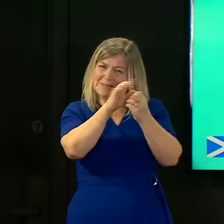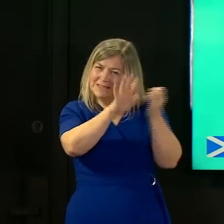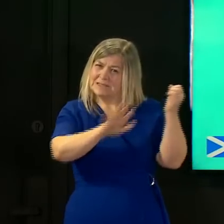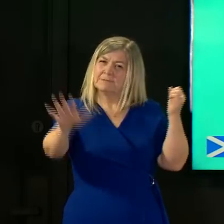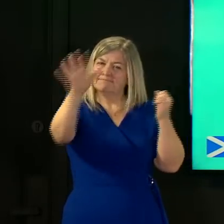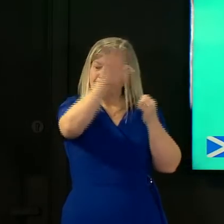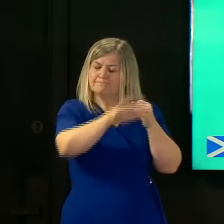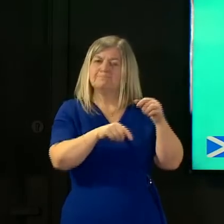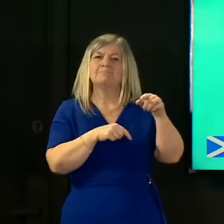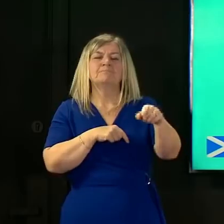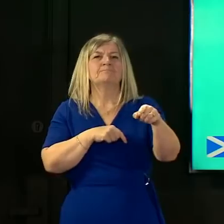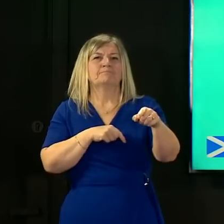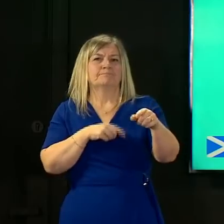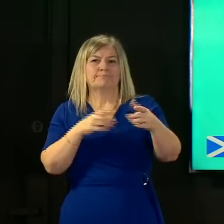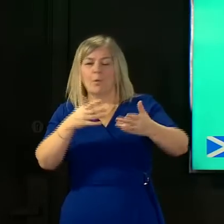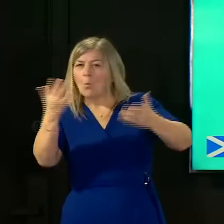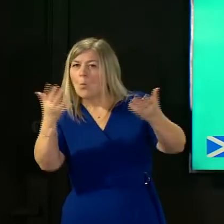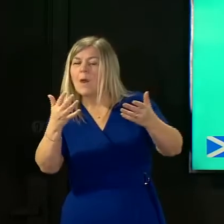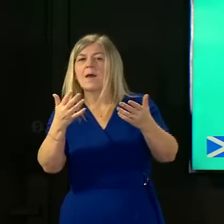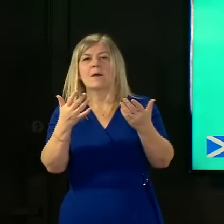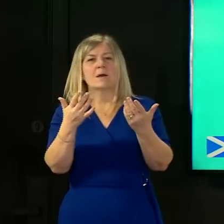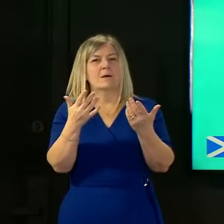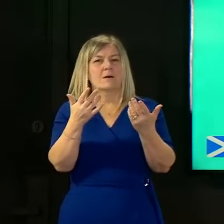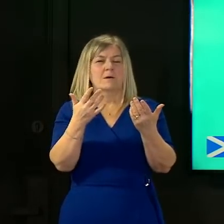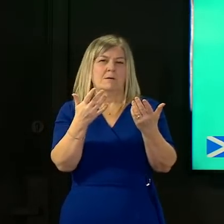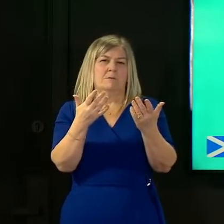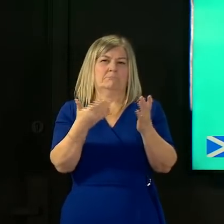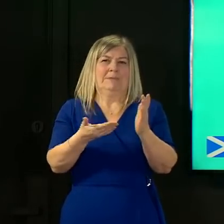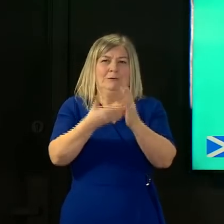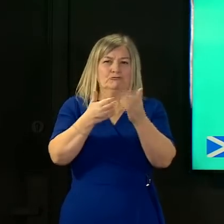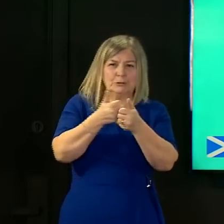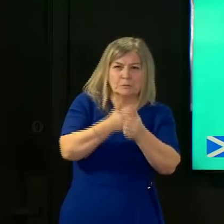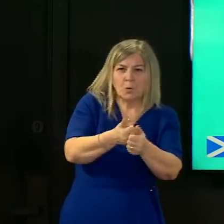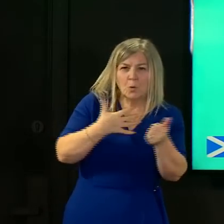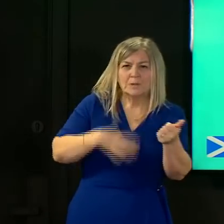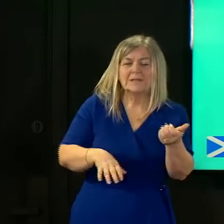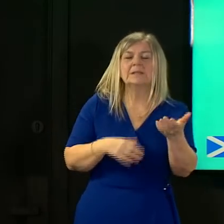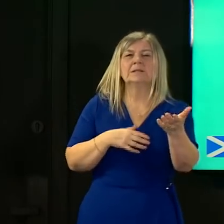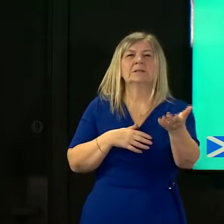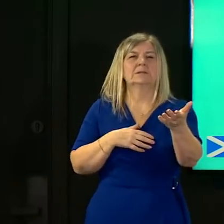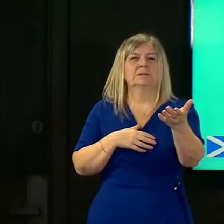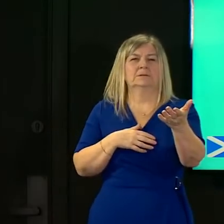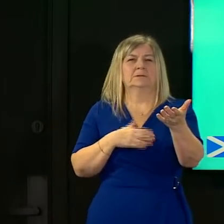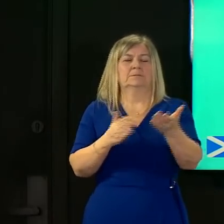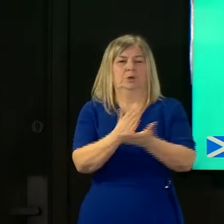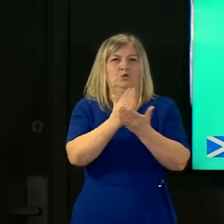exactly where additional steps were needed in order that we could assure ourselves that